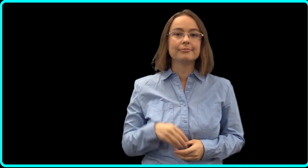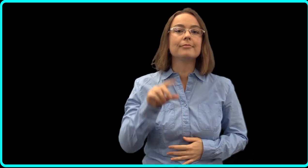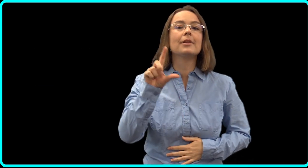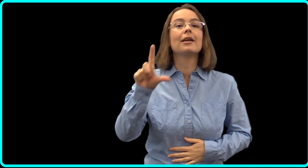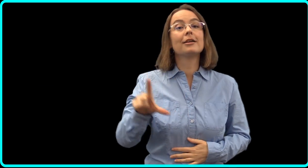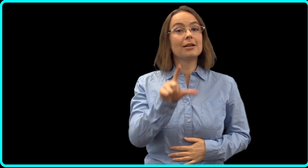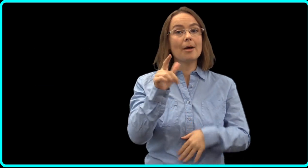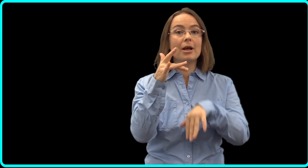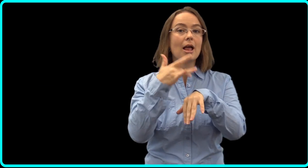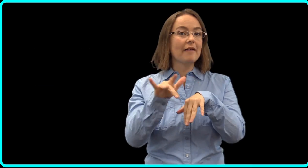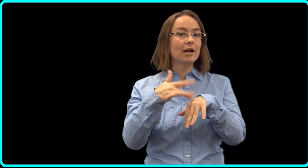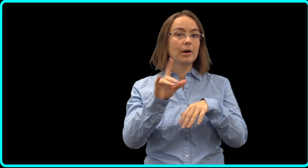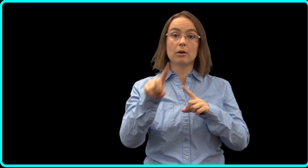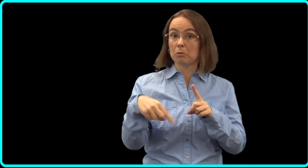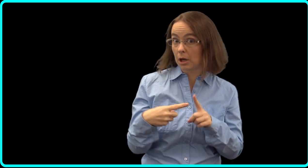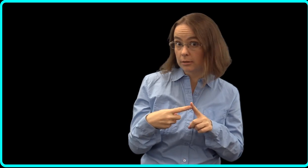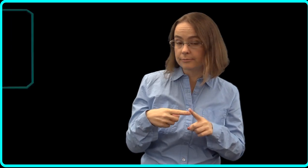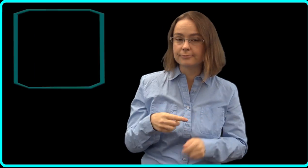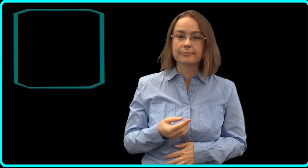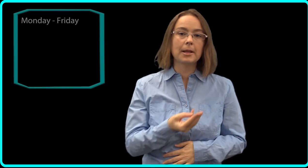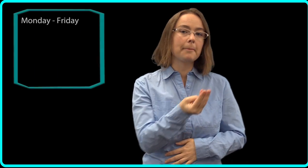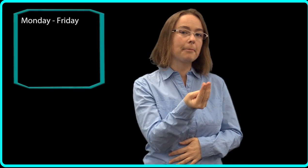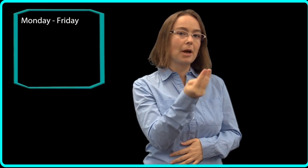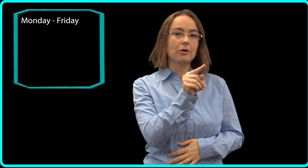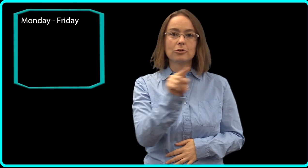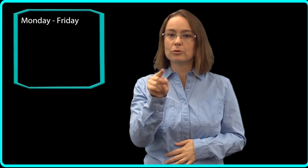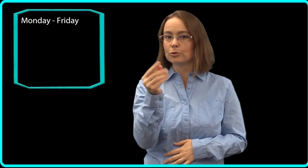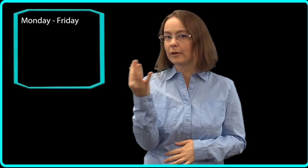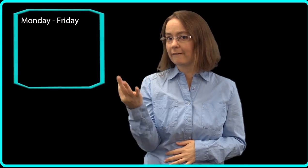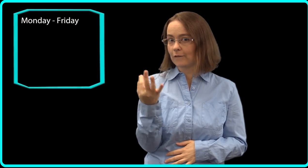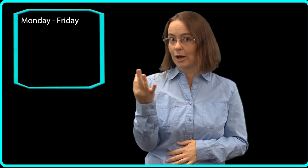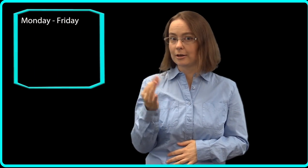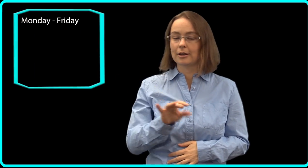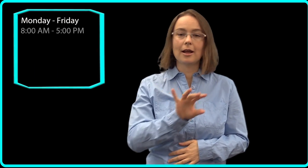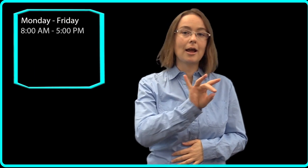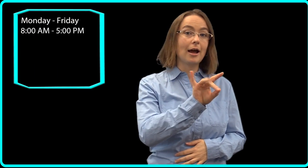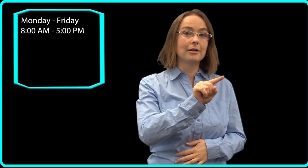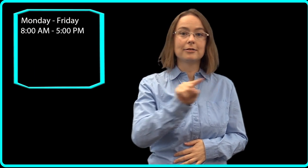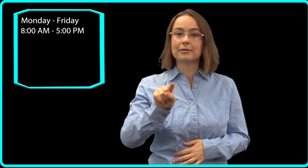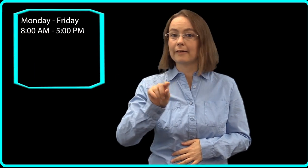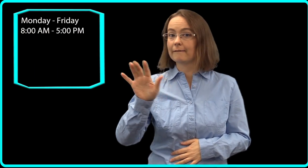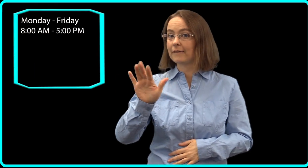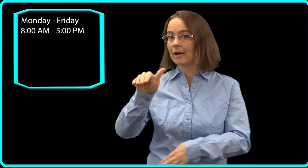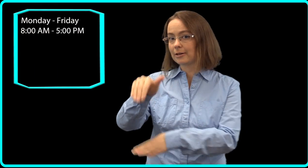Librarians are available Monday through Friday, 8:00 AM to 5:00 PM.